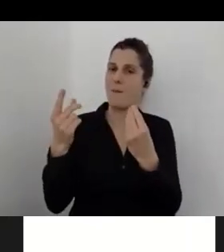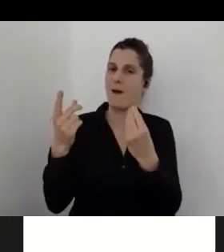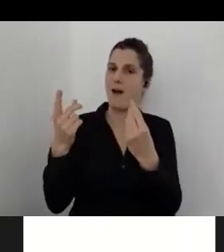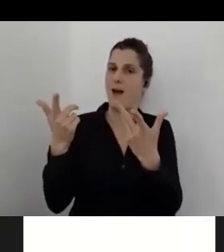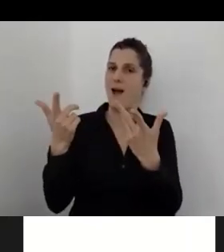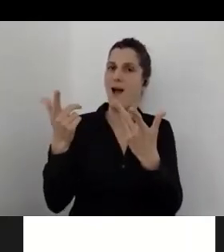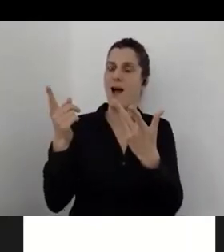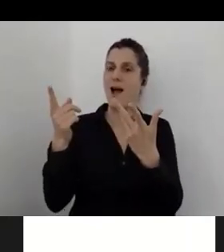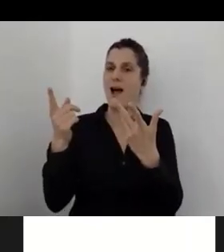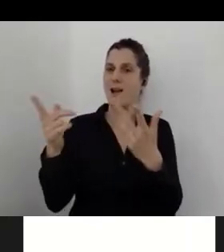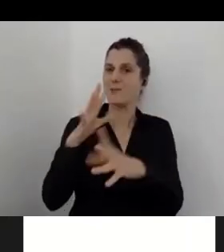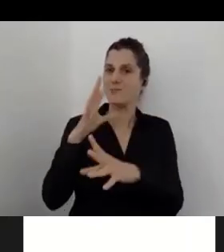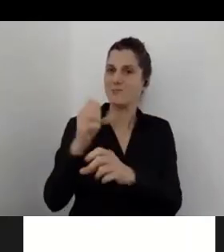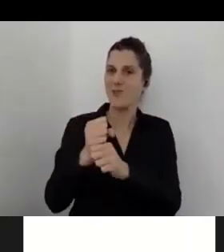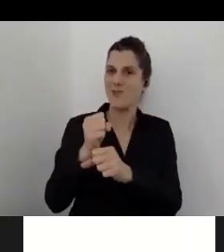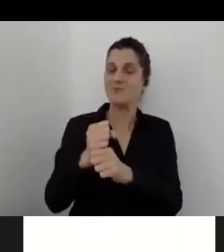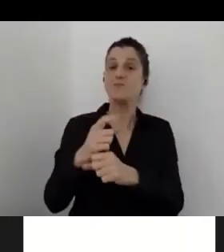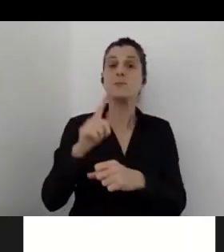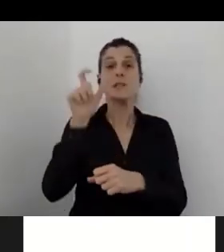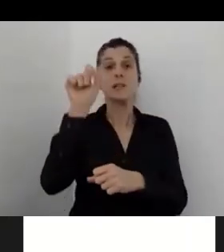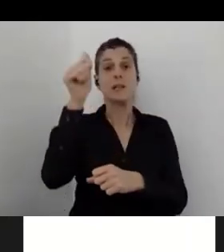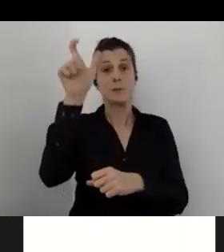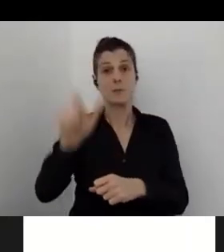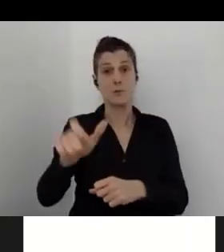If anybody wants to know a bit more about what's going on in Brazil